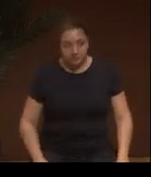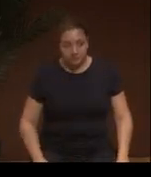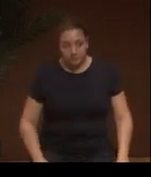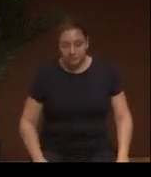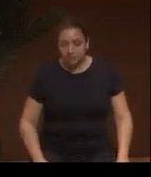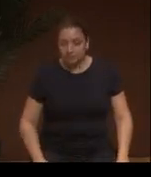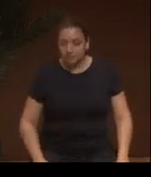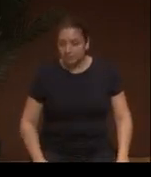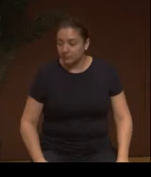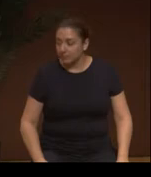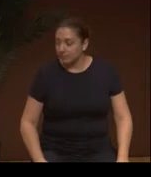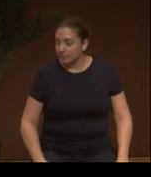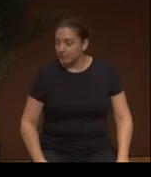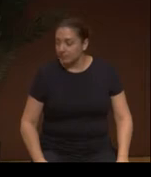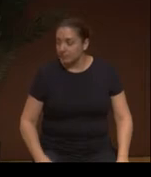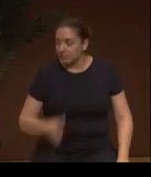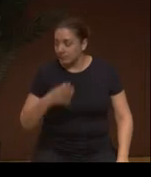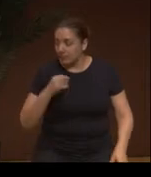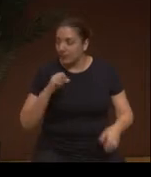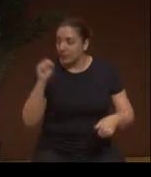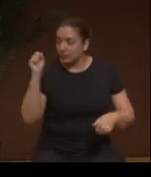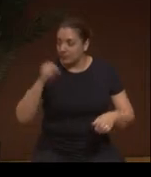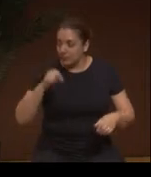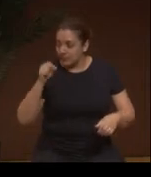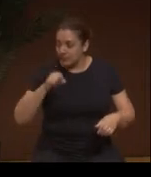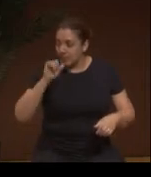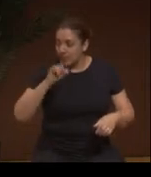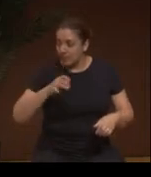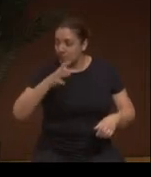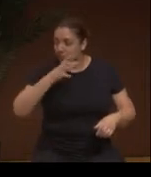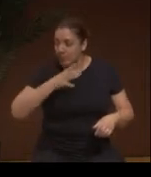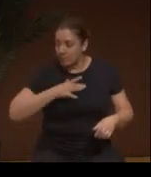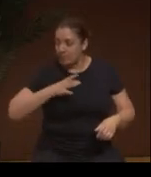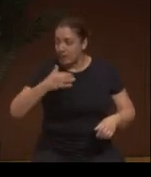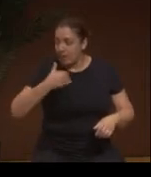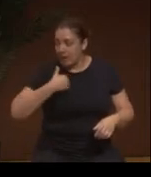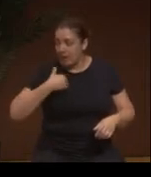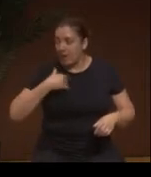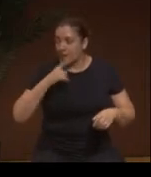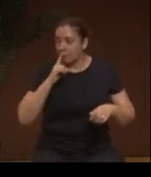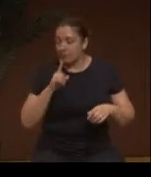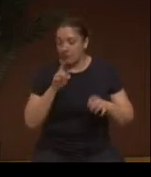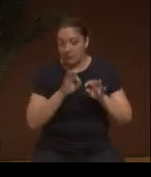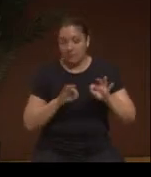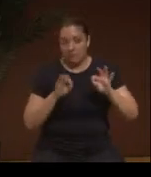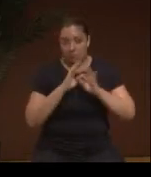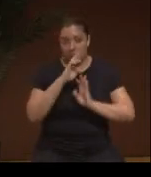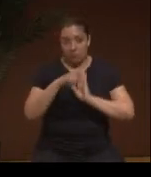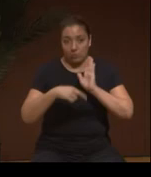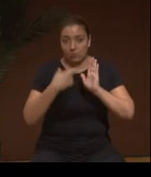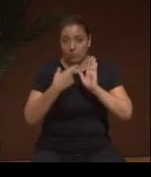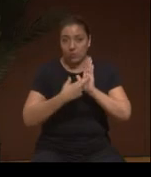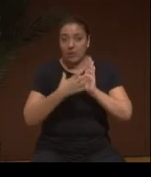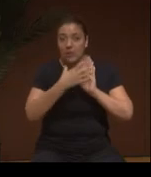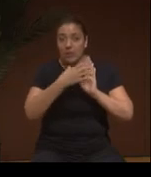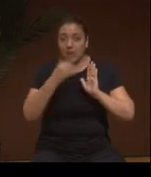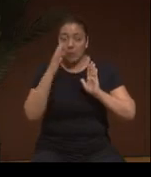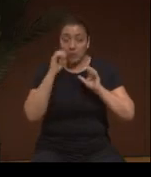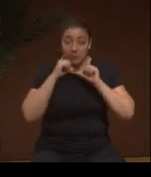because they know that many don't know Spanish either.